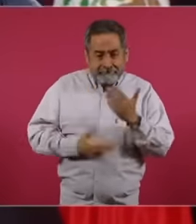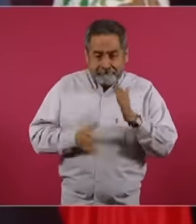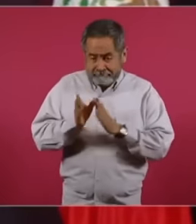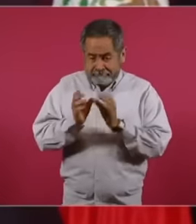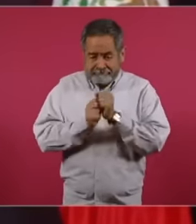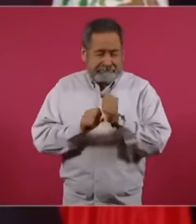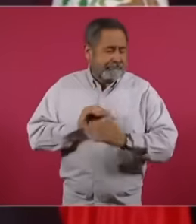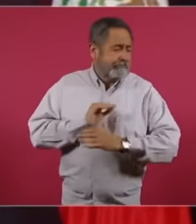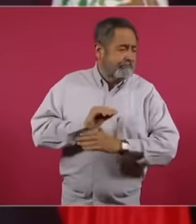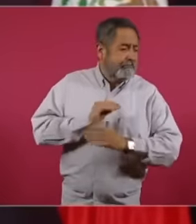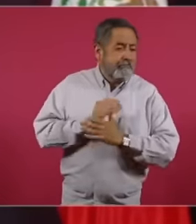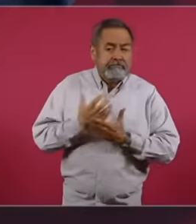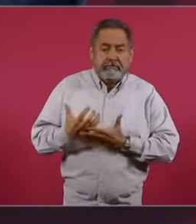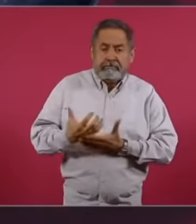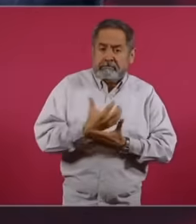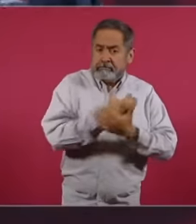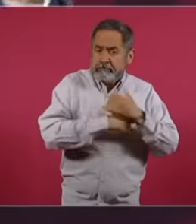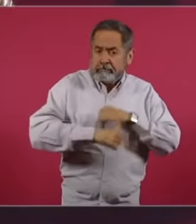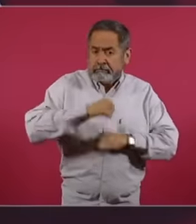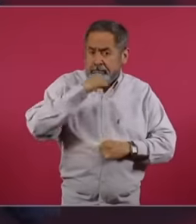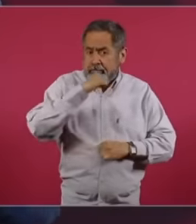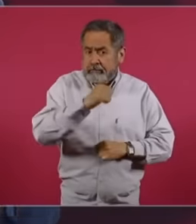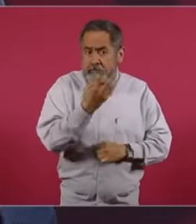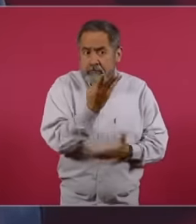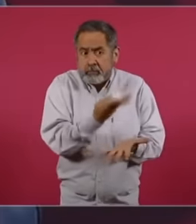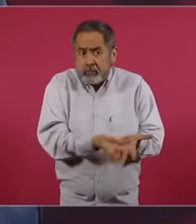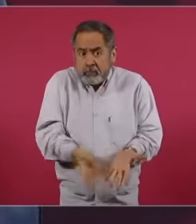that they are earning four times more than the president the